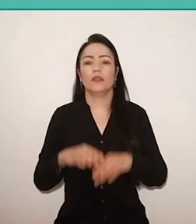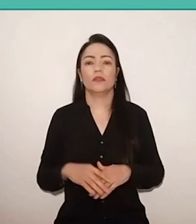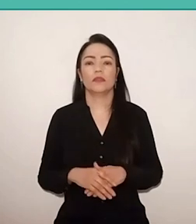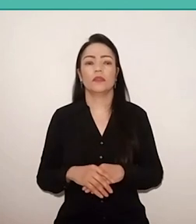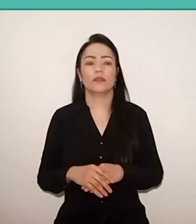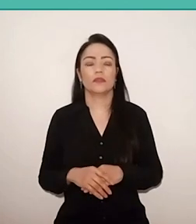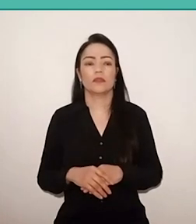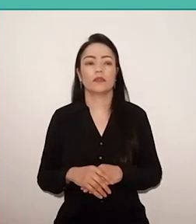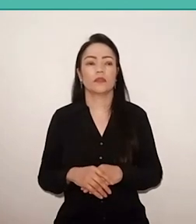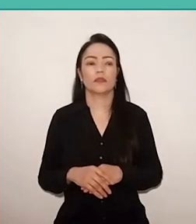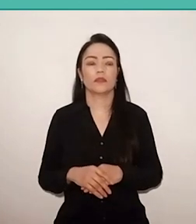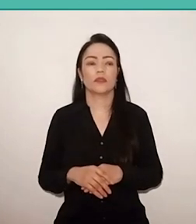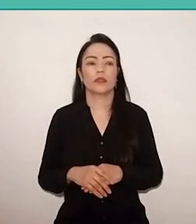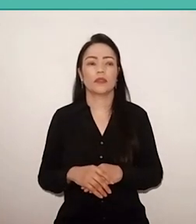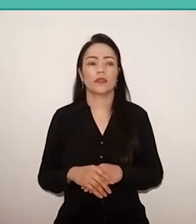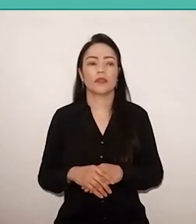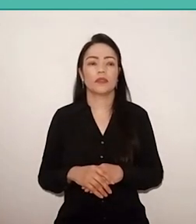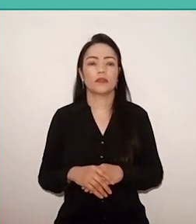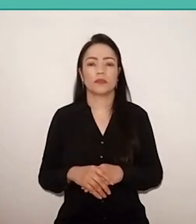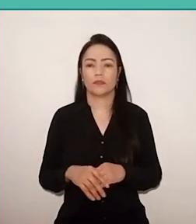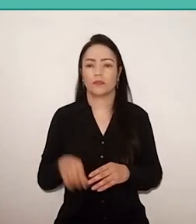in our virtual presence.